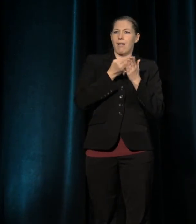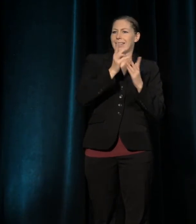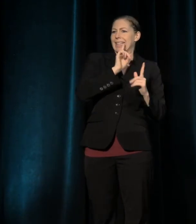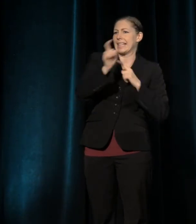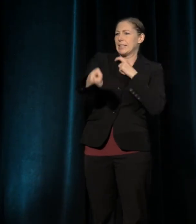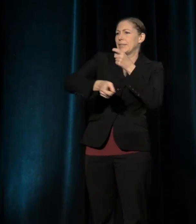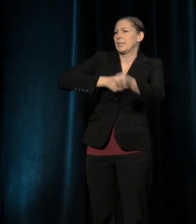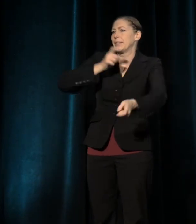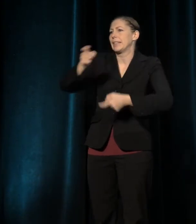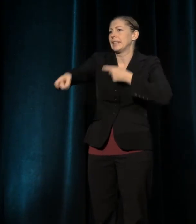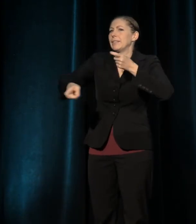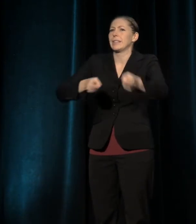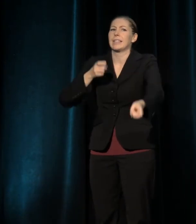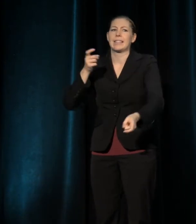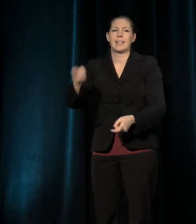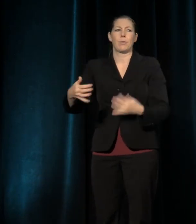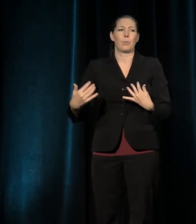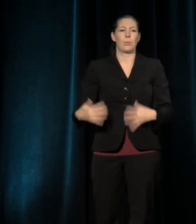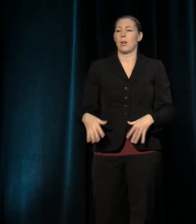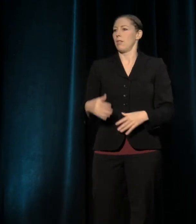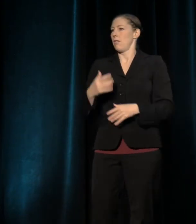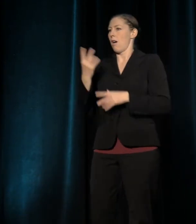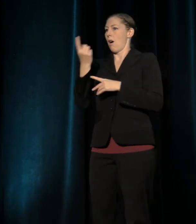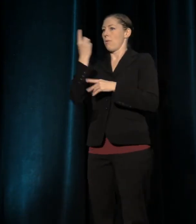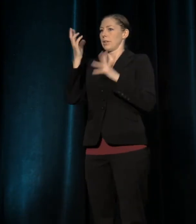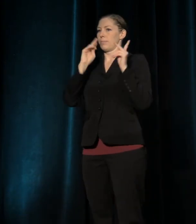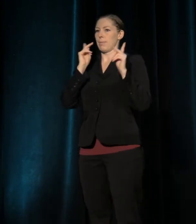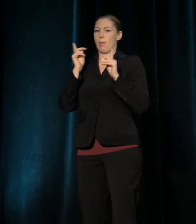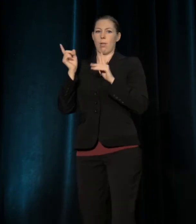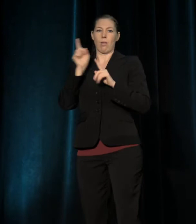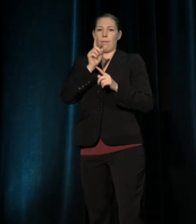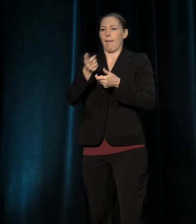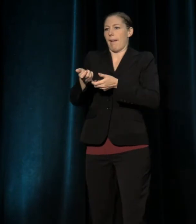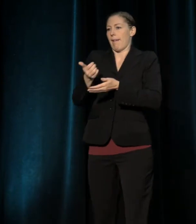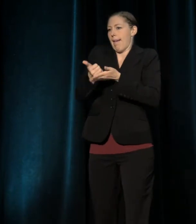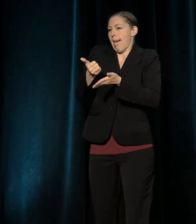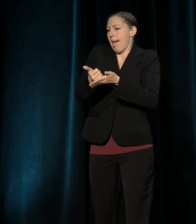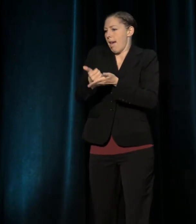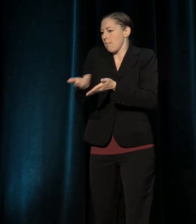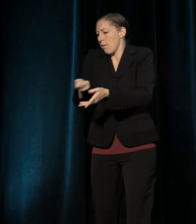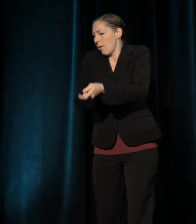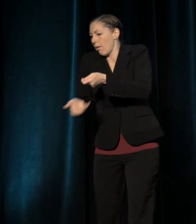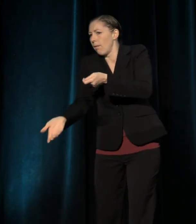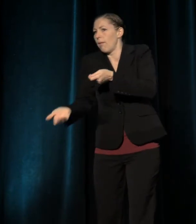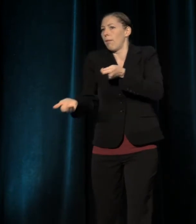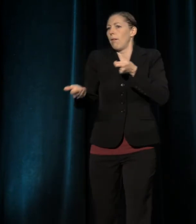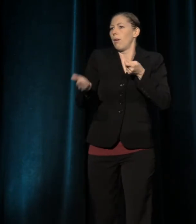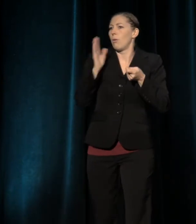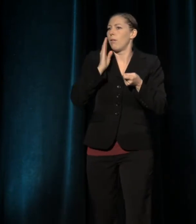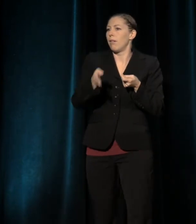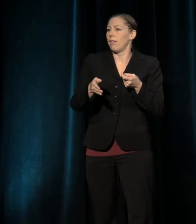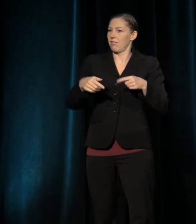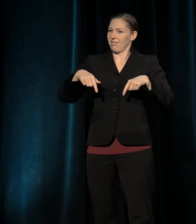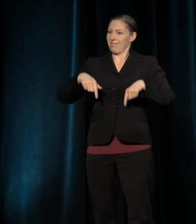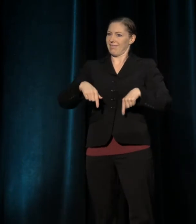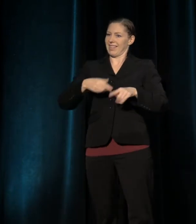that you always have somebody who's looking out to give you a leg up. And that's something that I think is a rare and wonderful thing about what we do.